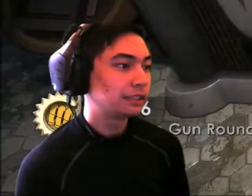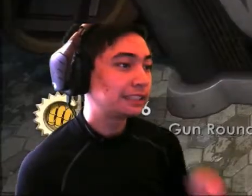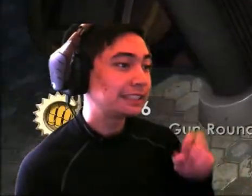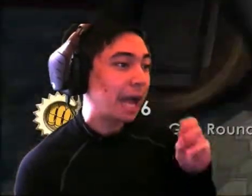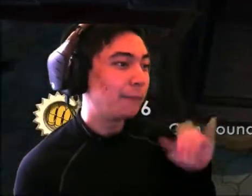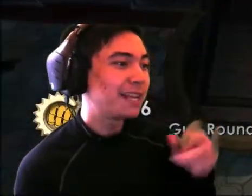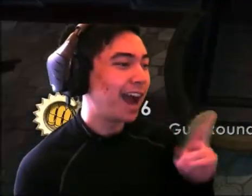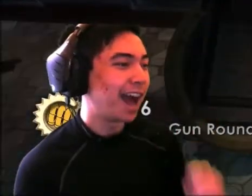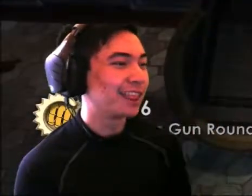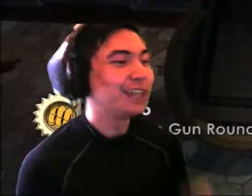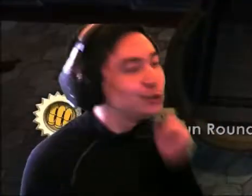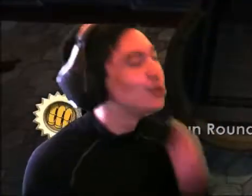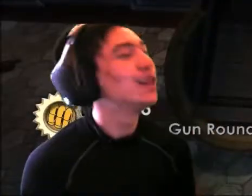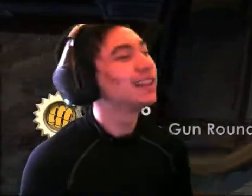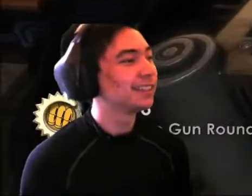It's a Tommy gun! That's cool!